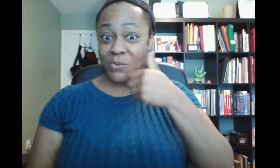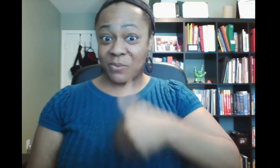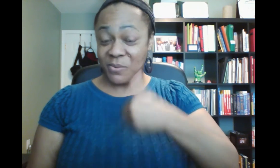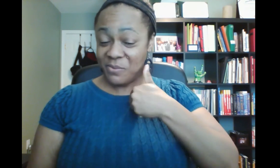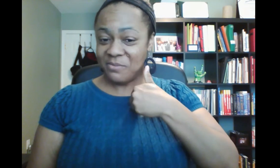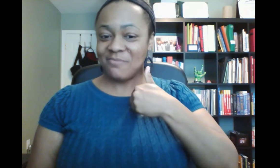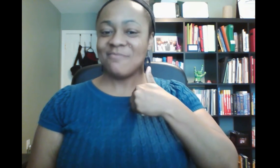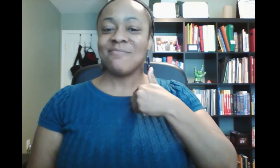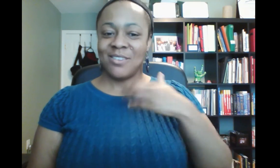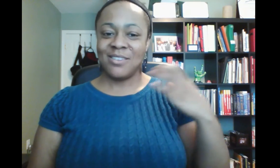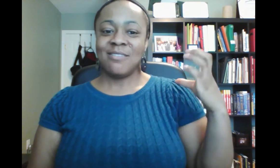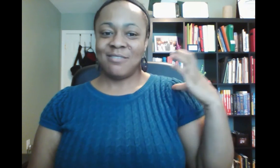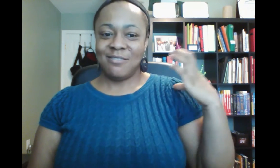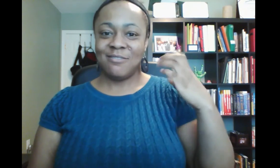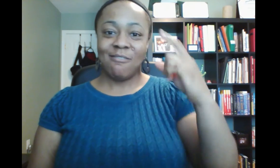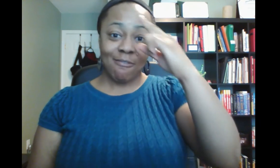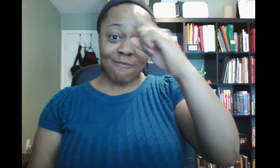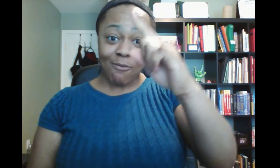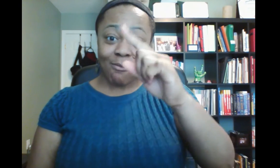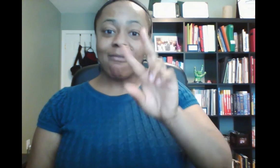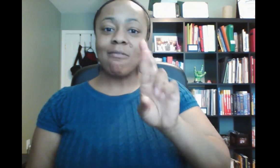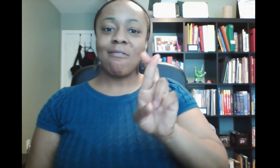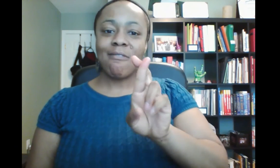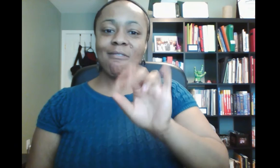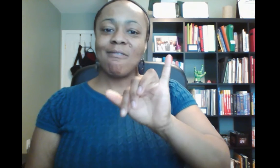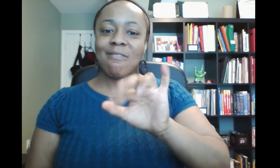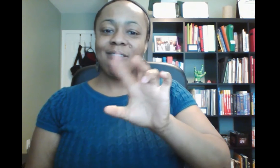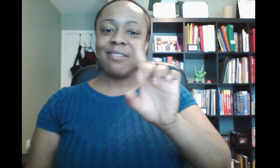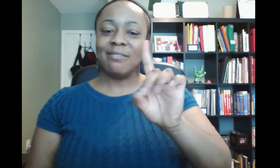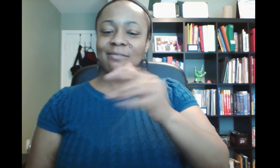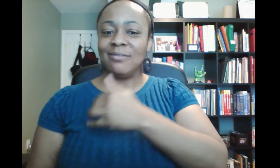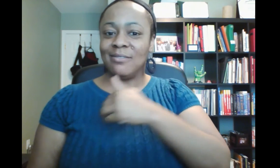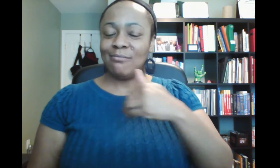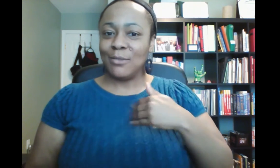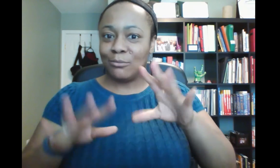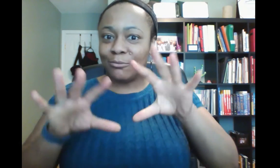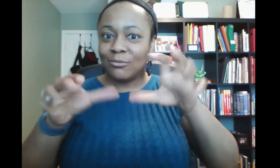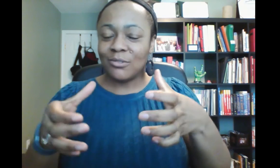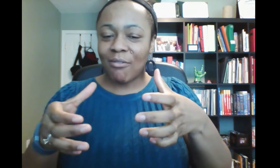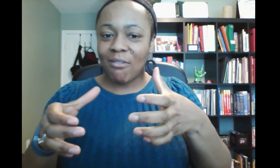I am the Chair for RID's member section